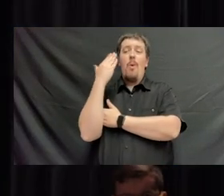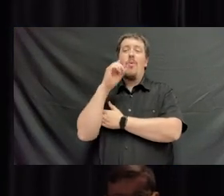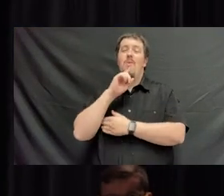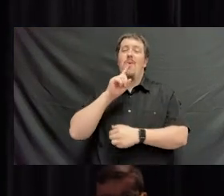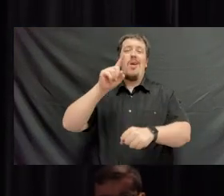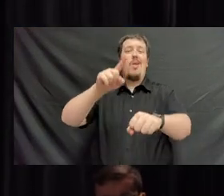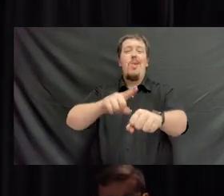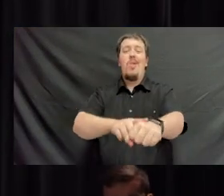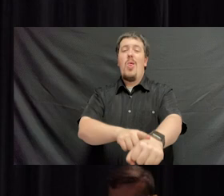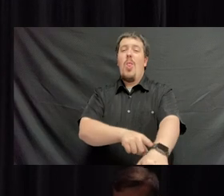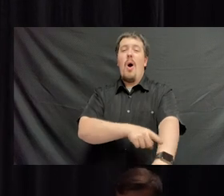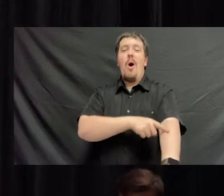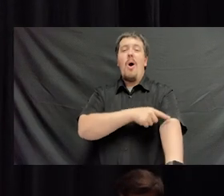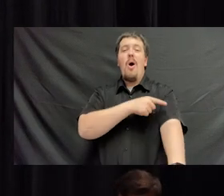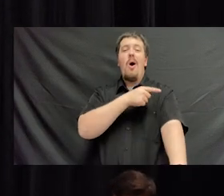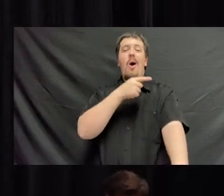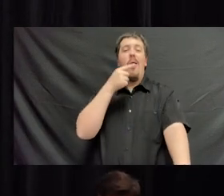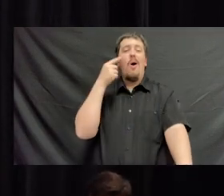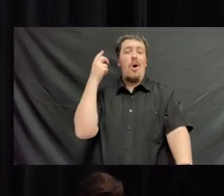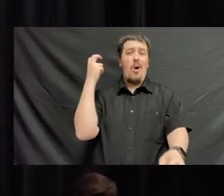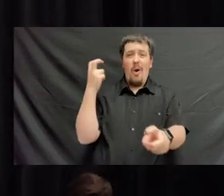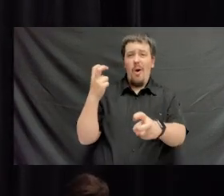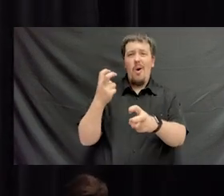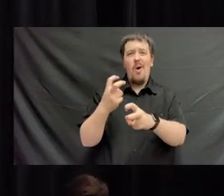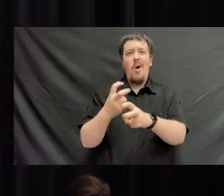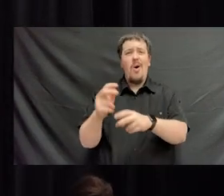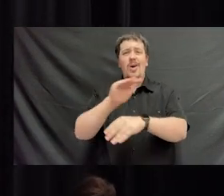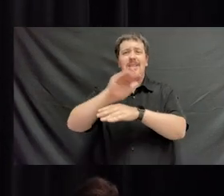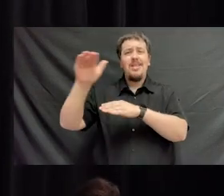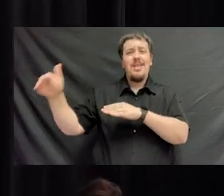It's been a long hard fight